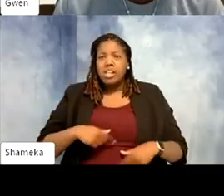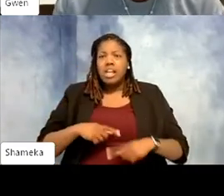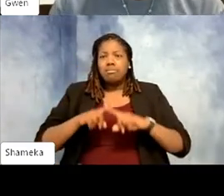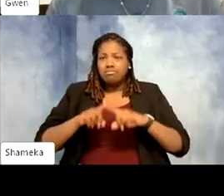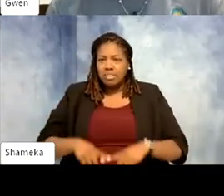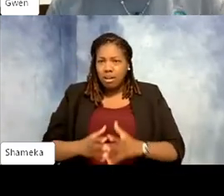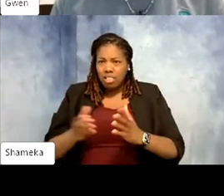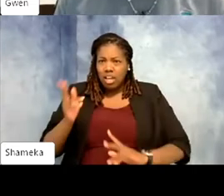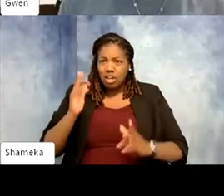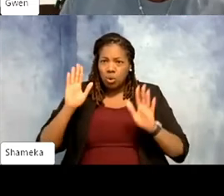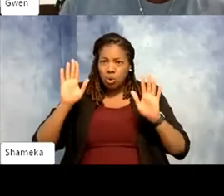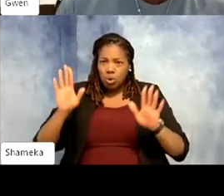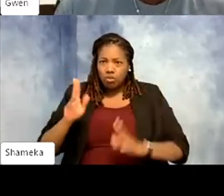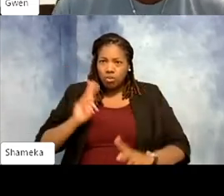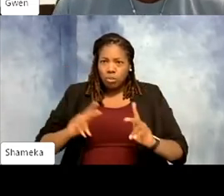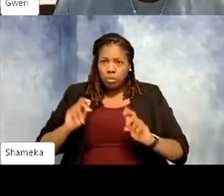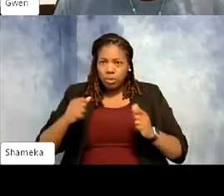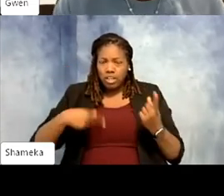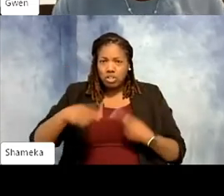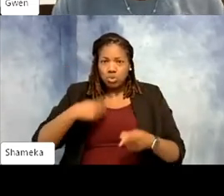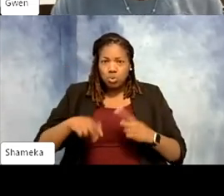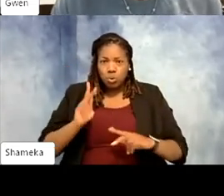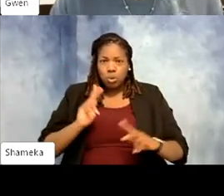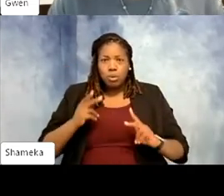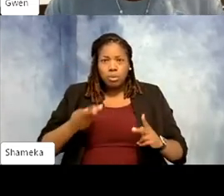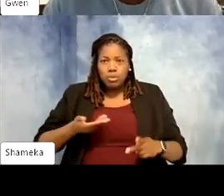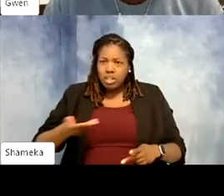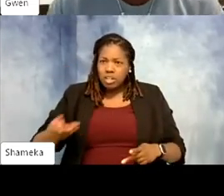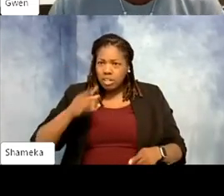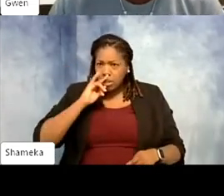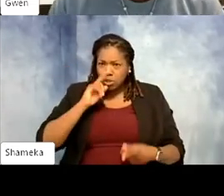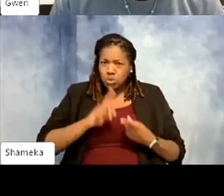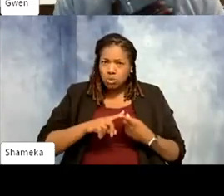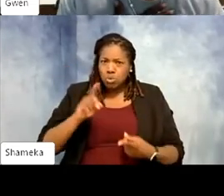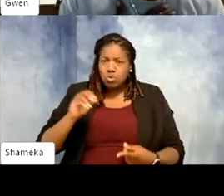to say, "Yes I can give a tour to these people." Just to introduce these kids to the Zoo. I had my dad.